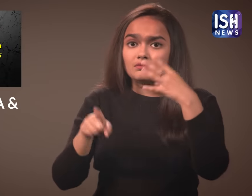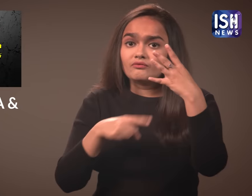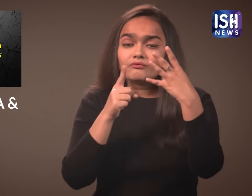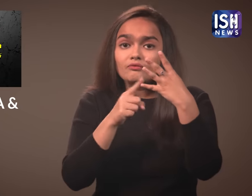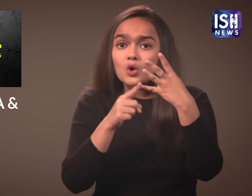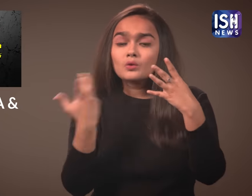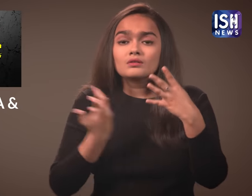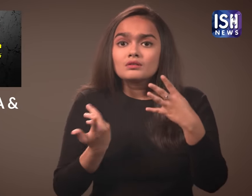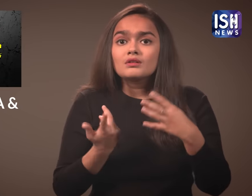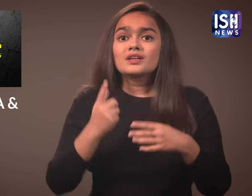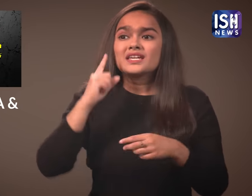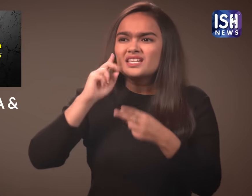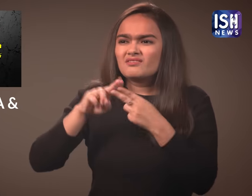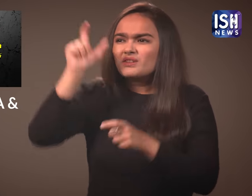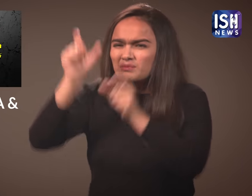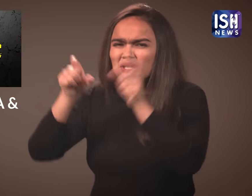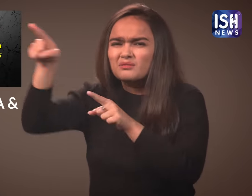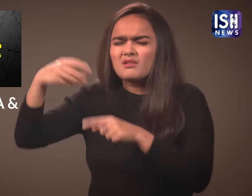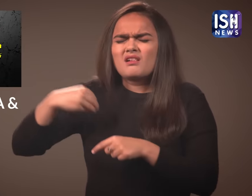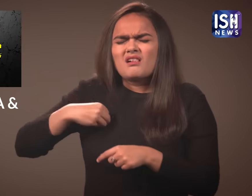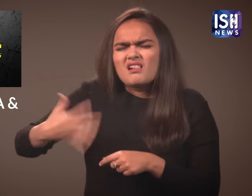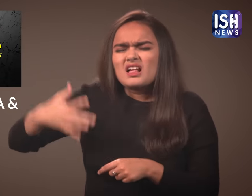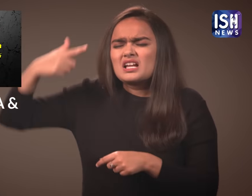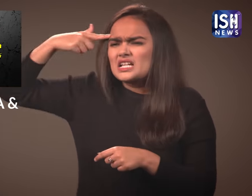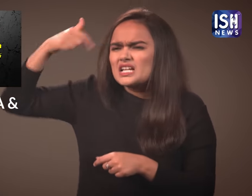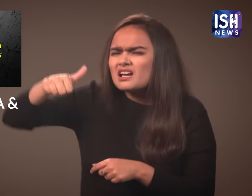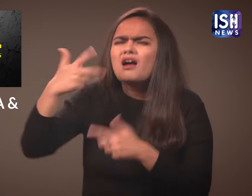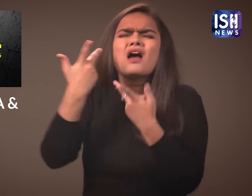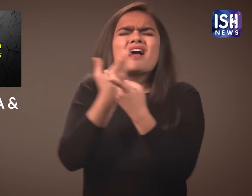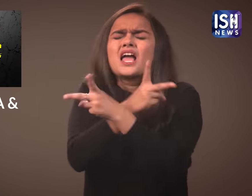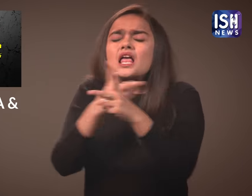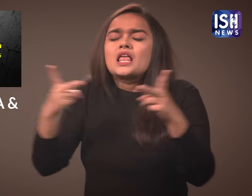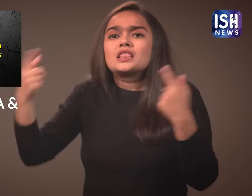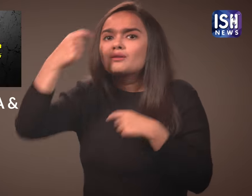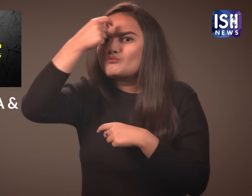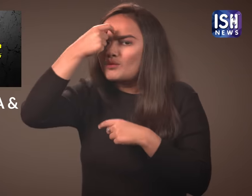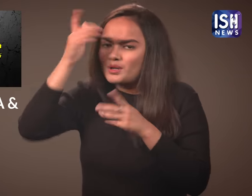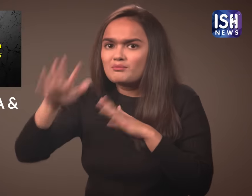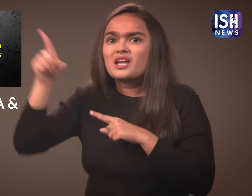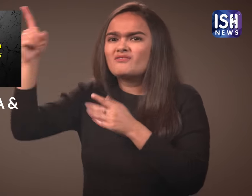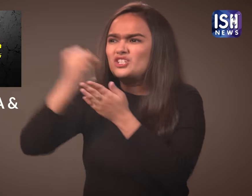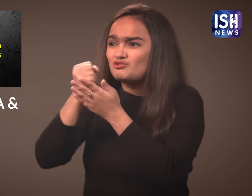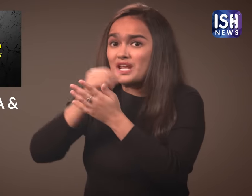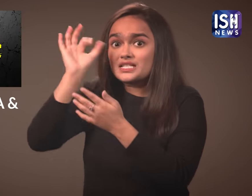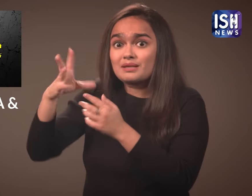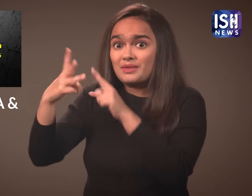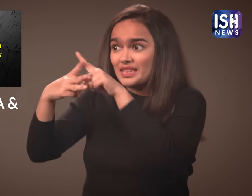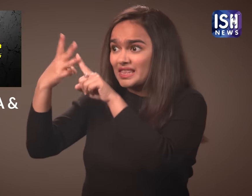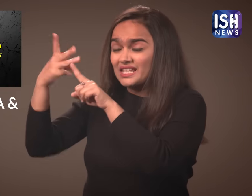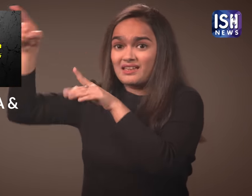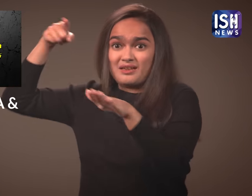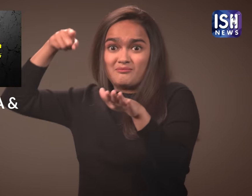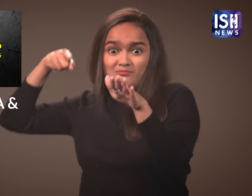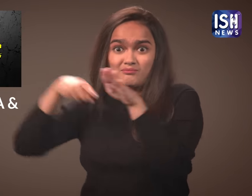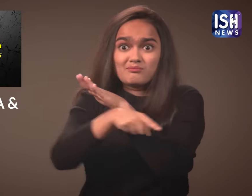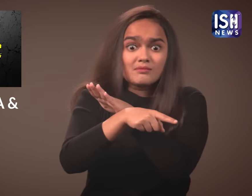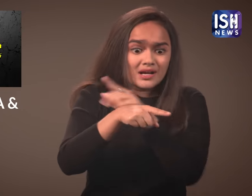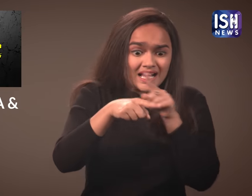From the three countries, if an immigrant is being oppressed or has any other problem and has come to India,